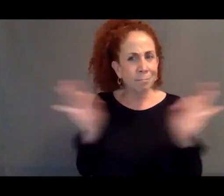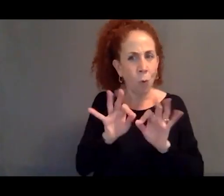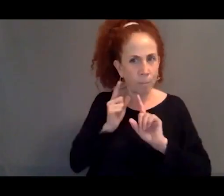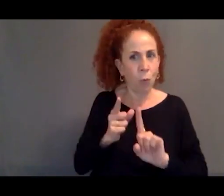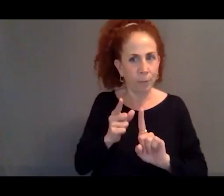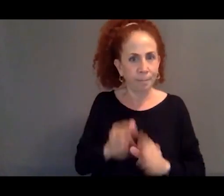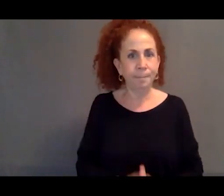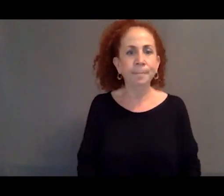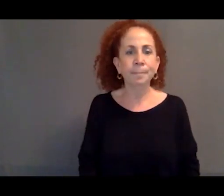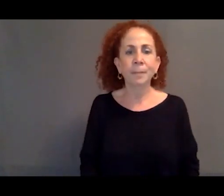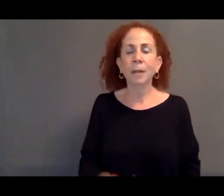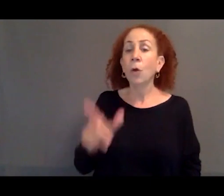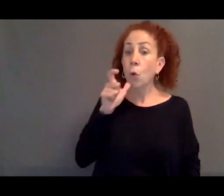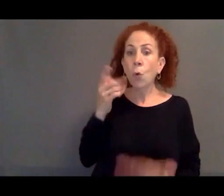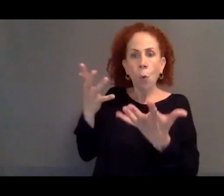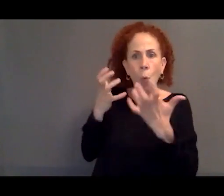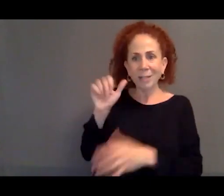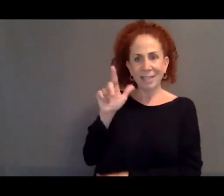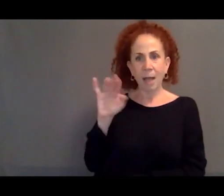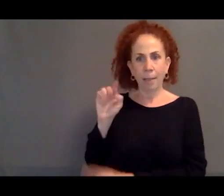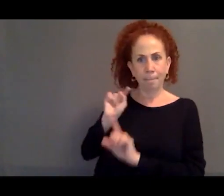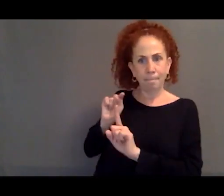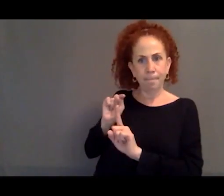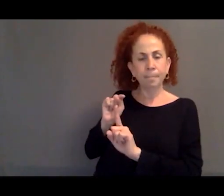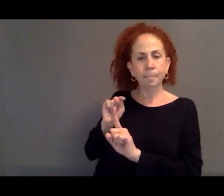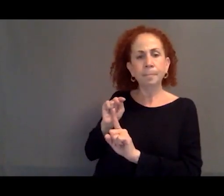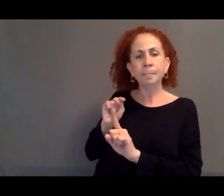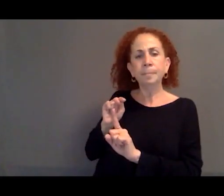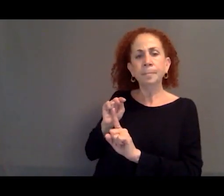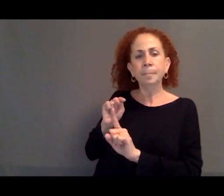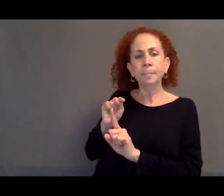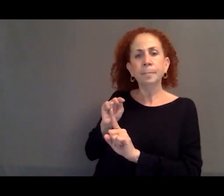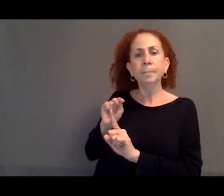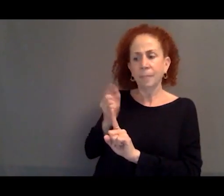So asylum seekers are refugees who